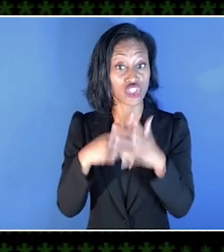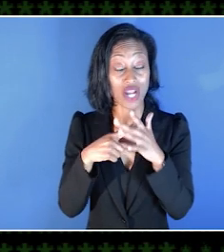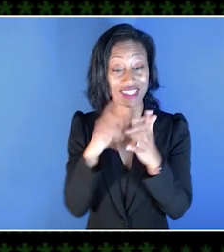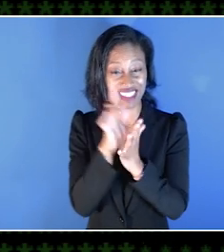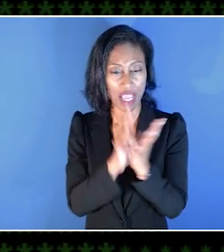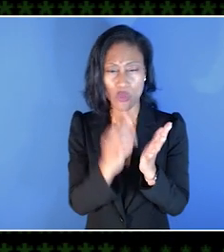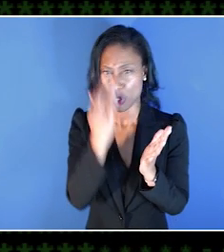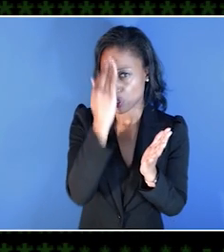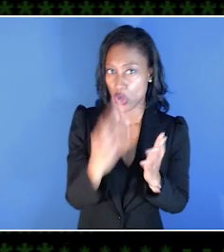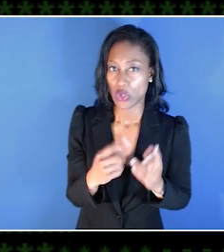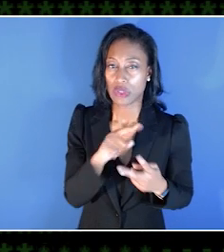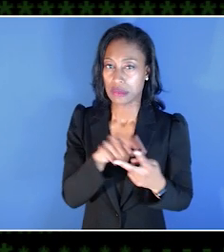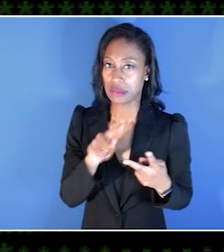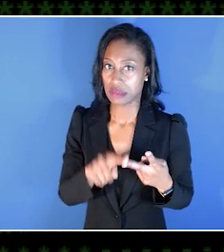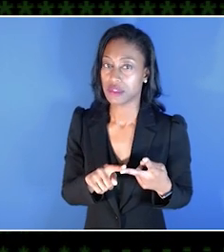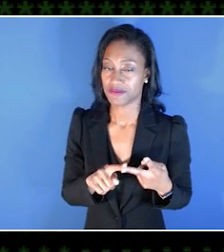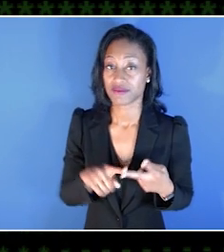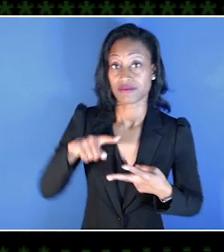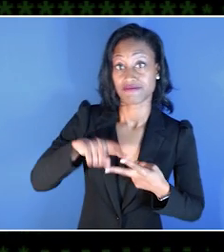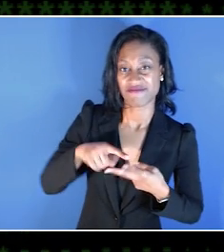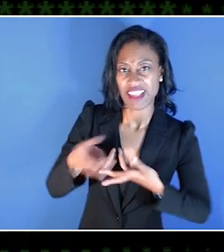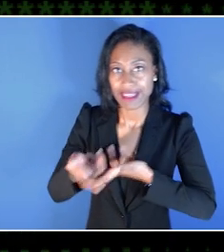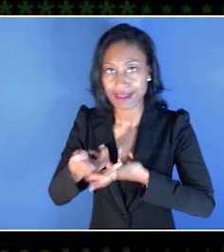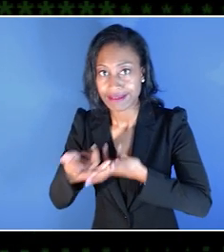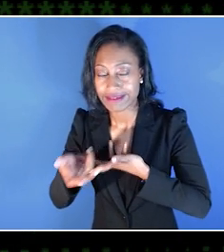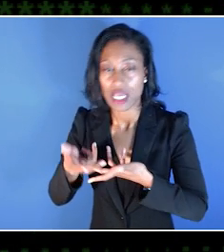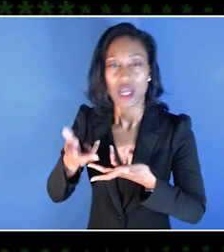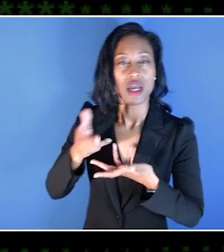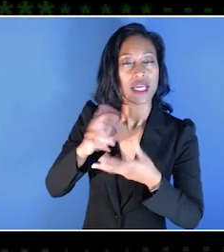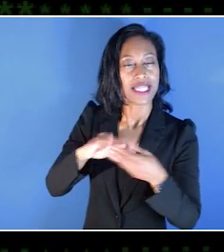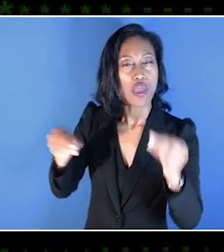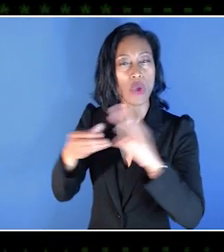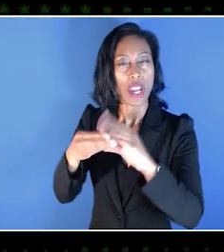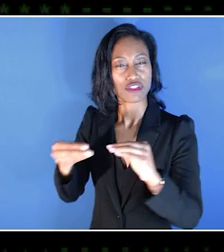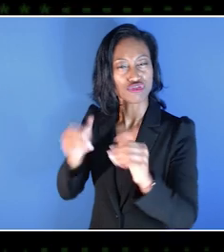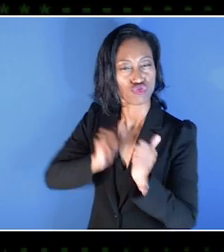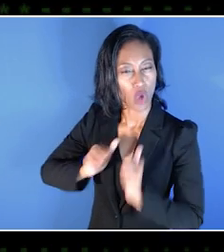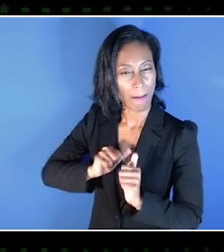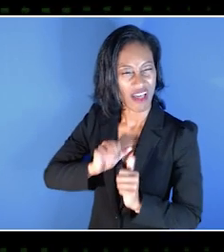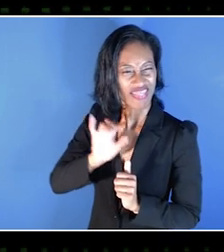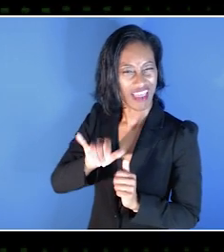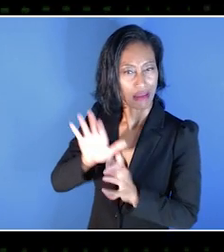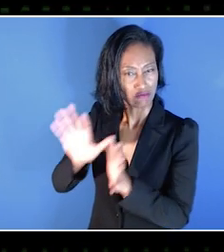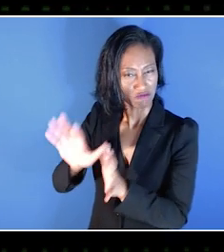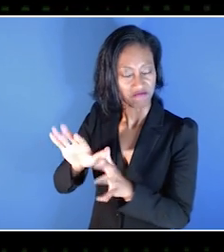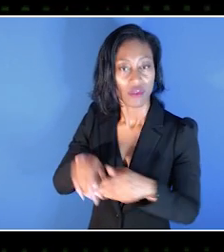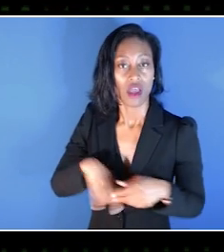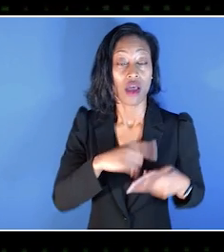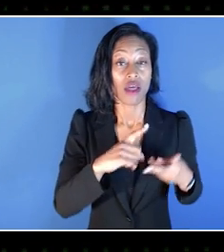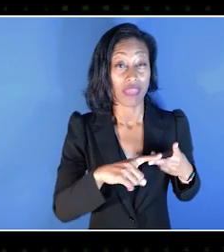we know that there's two main aspects of the game. The interactive, innovative drama game and also the multiplayer aspect.